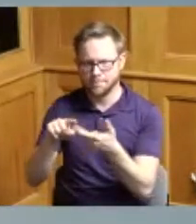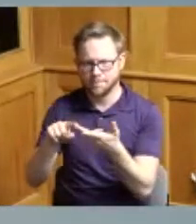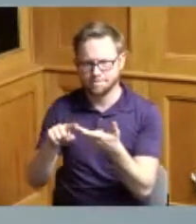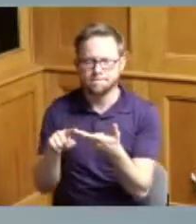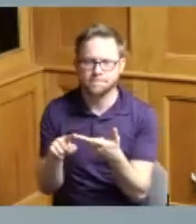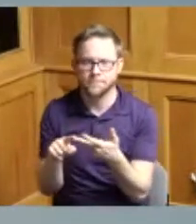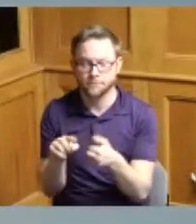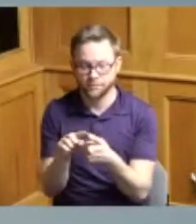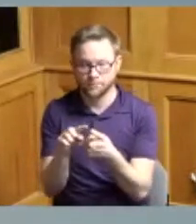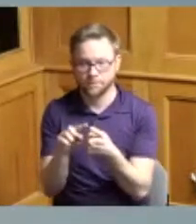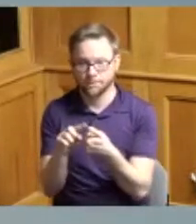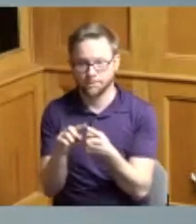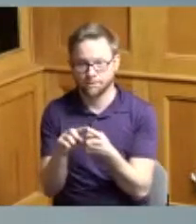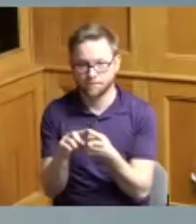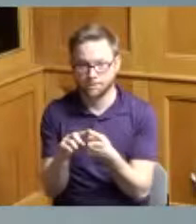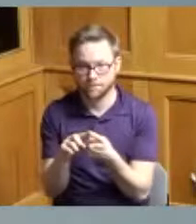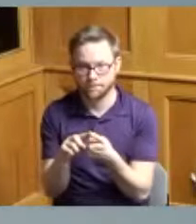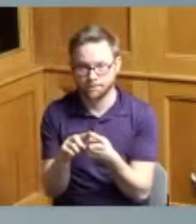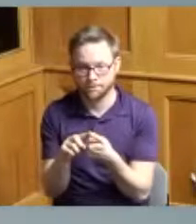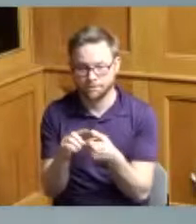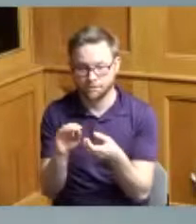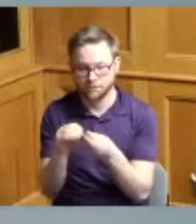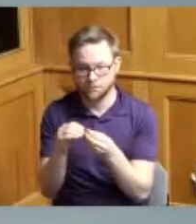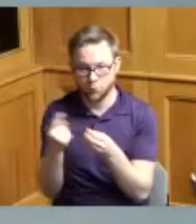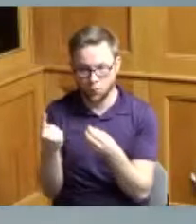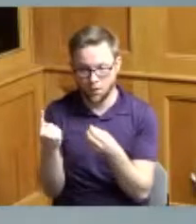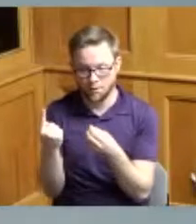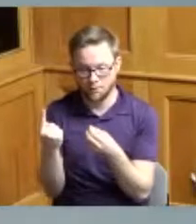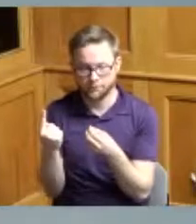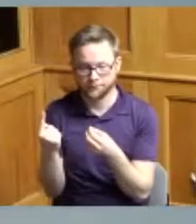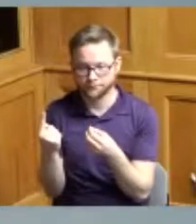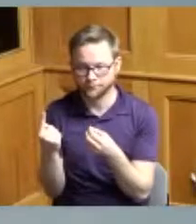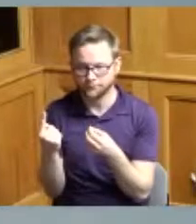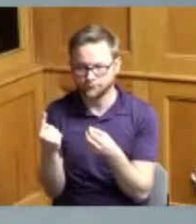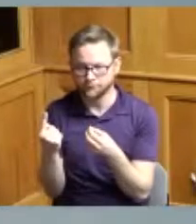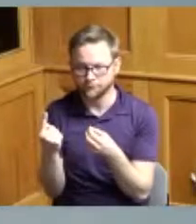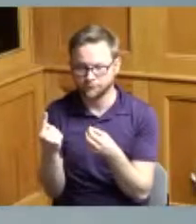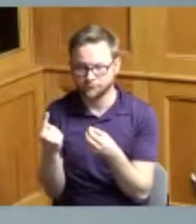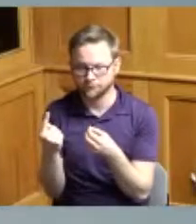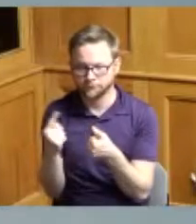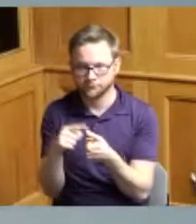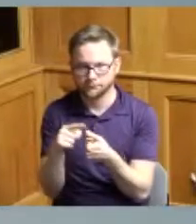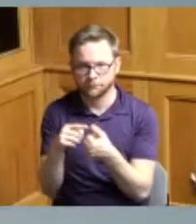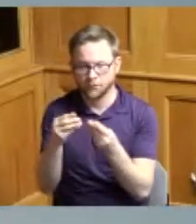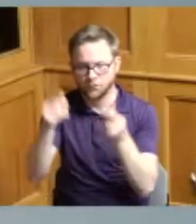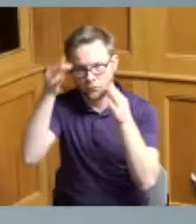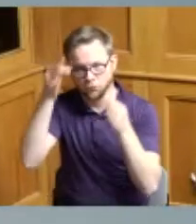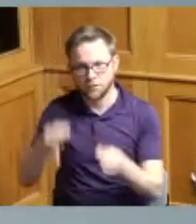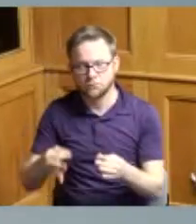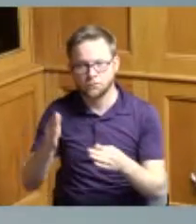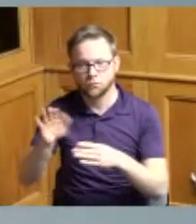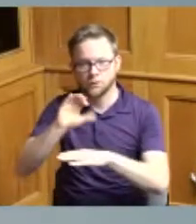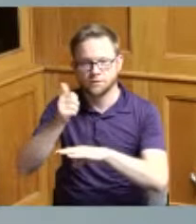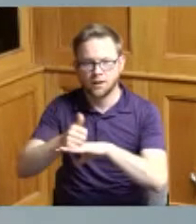the first is by leave item number one which is a resolution of establishing policy direction